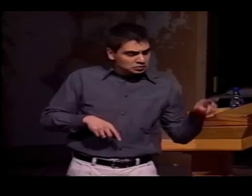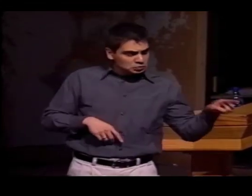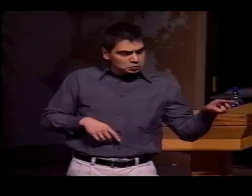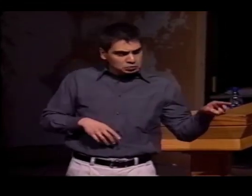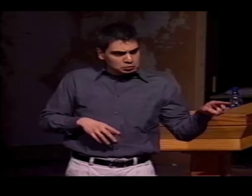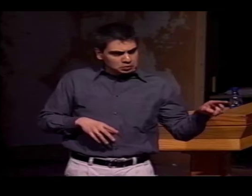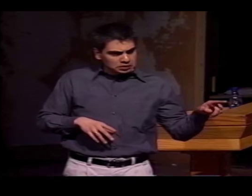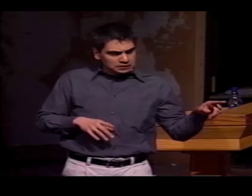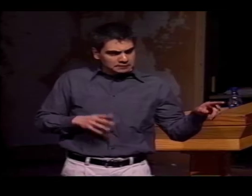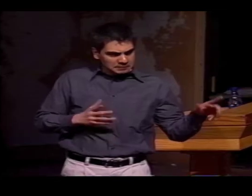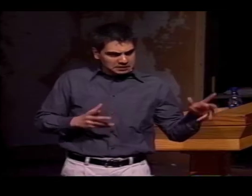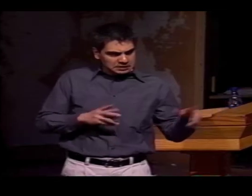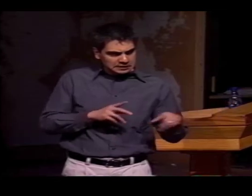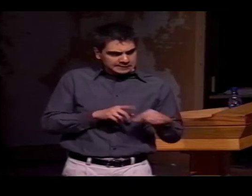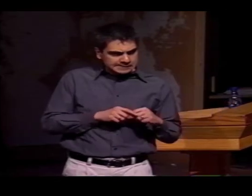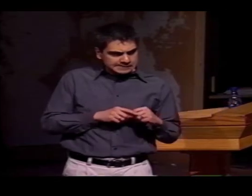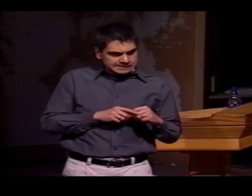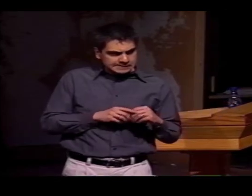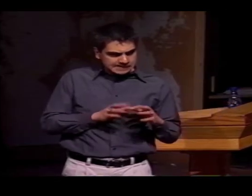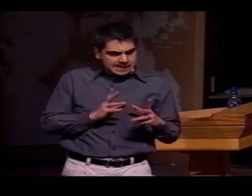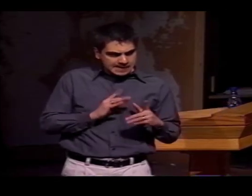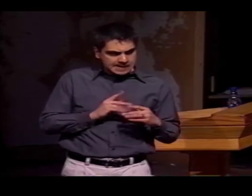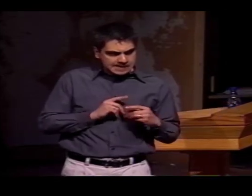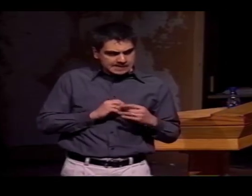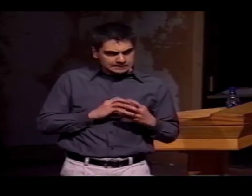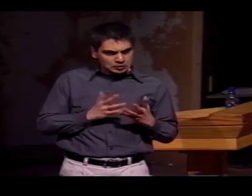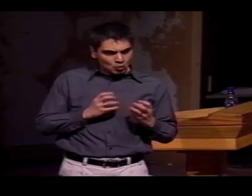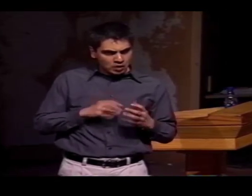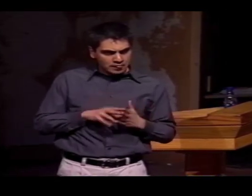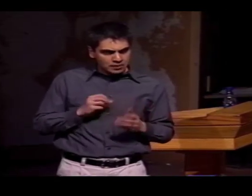AND ANOTHER PERSON GREW UP SPEAKING ANOTHER LANGUAGE...